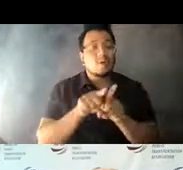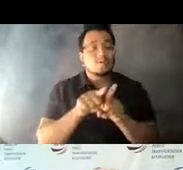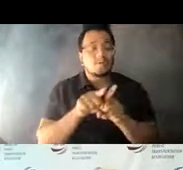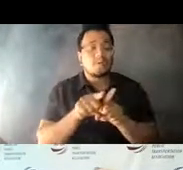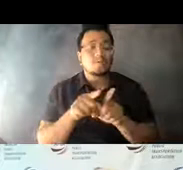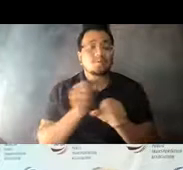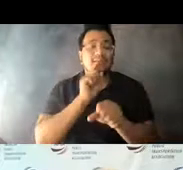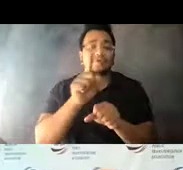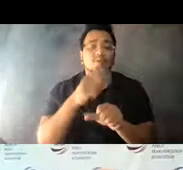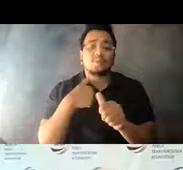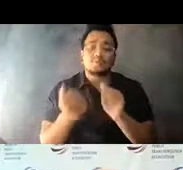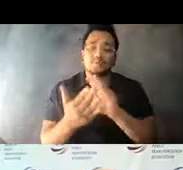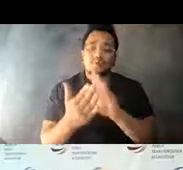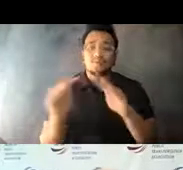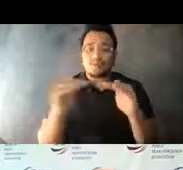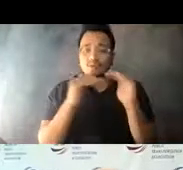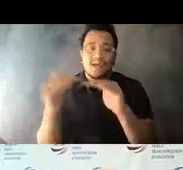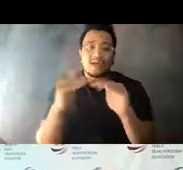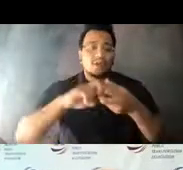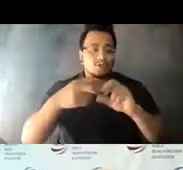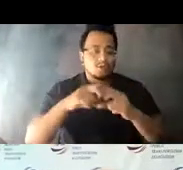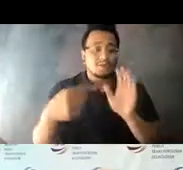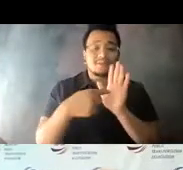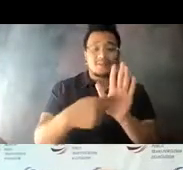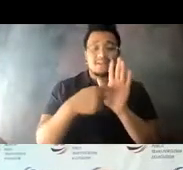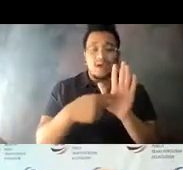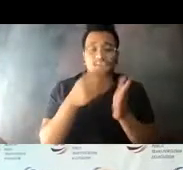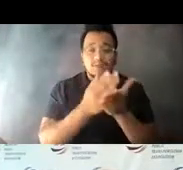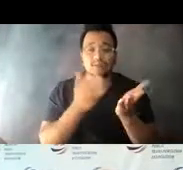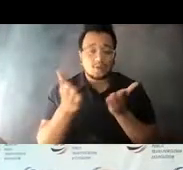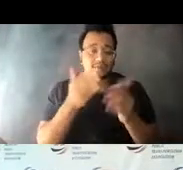14:13:57 Let me give you just a few examples of current service enhancements that are happening.